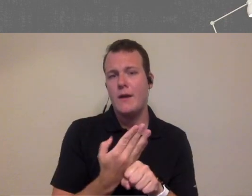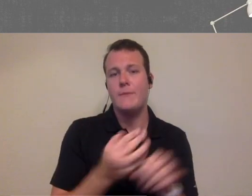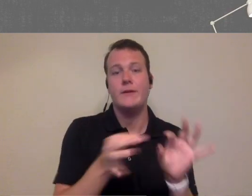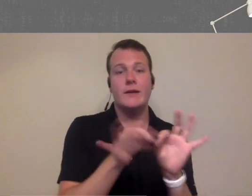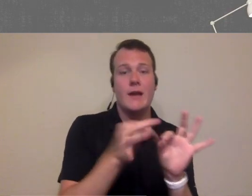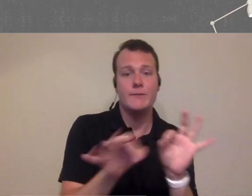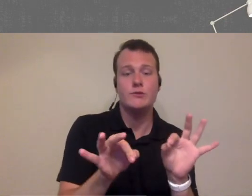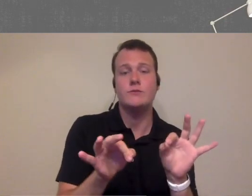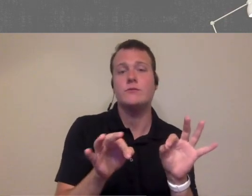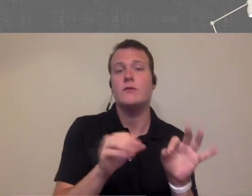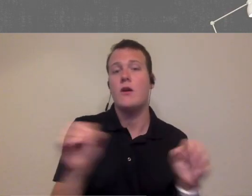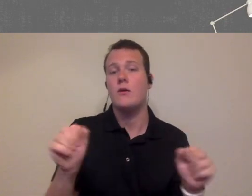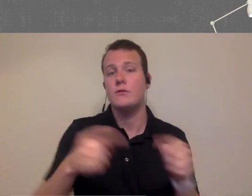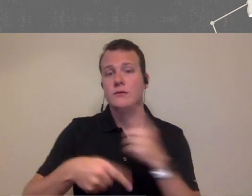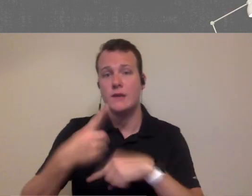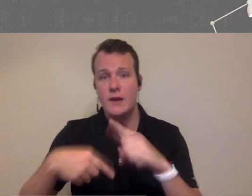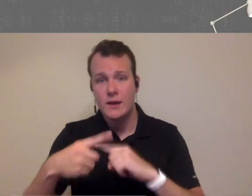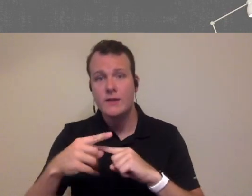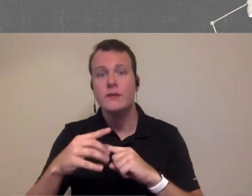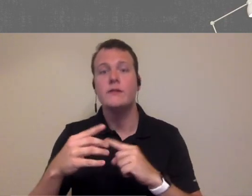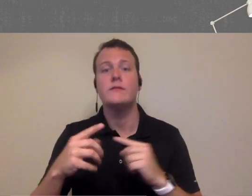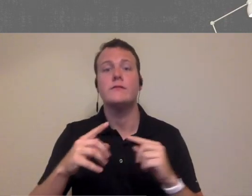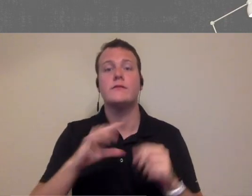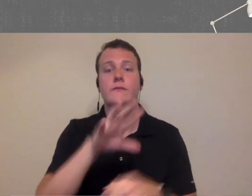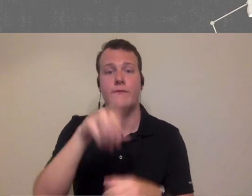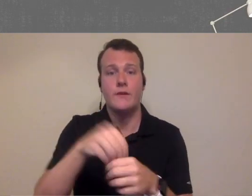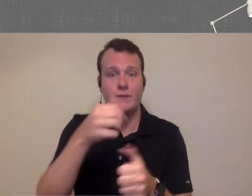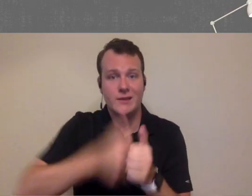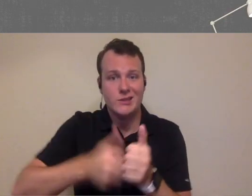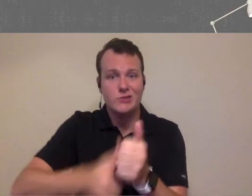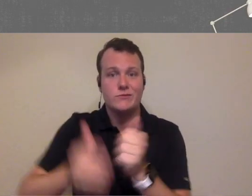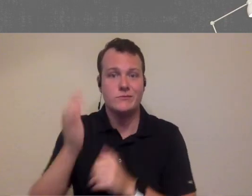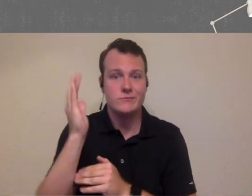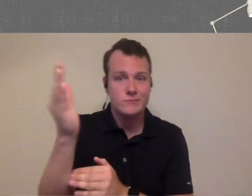job getting captioning and getting signing to go along with each of these